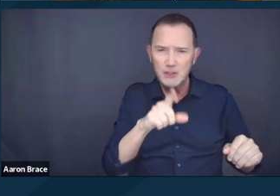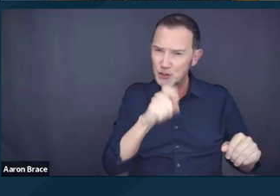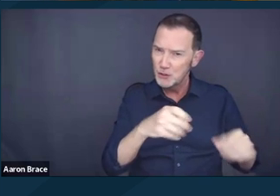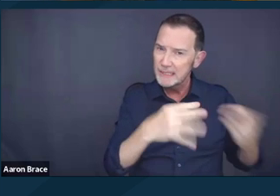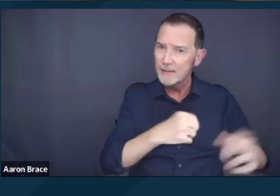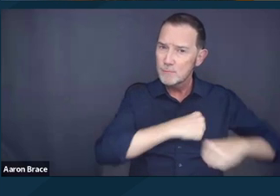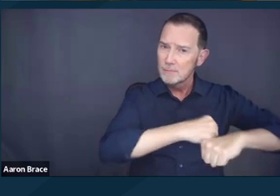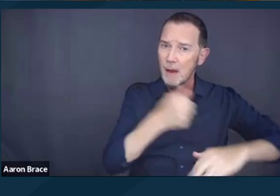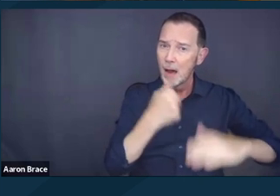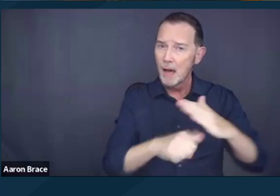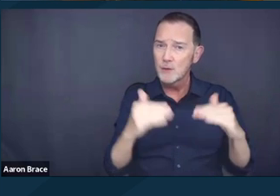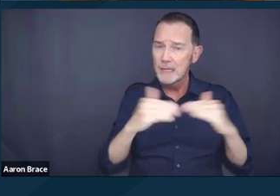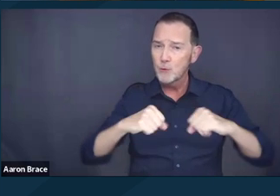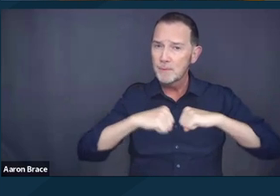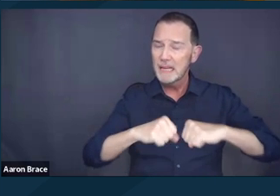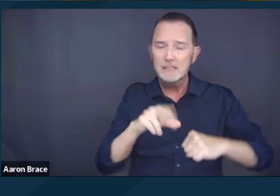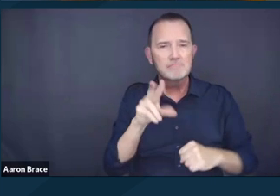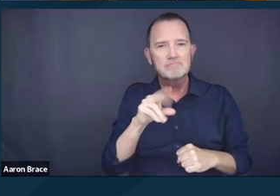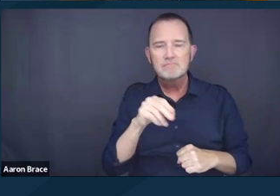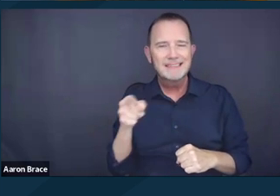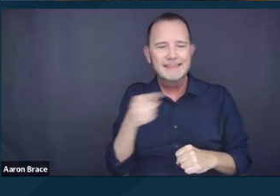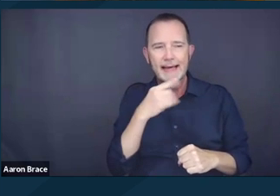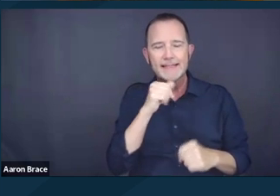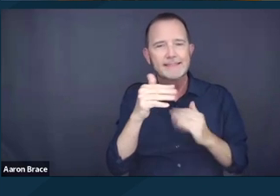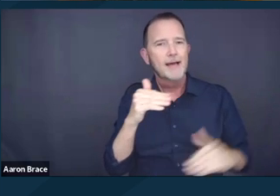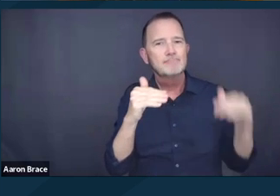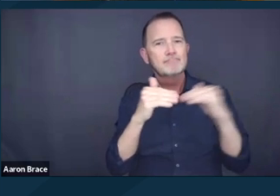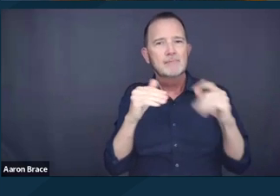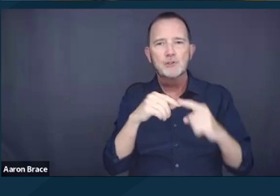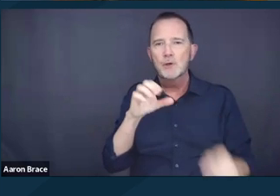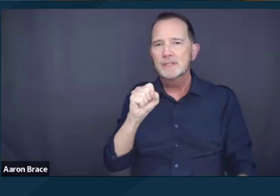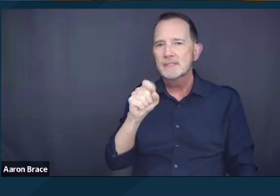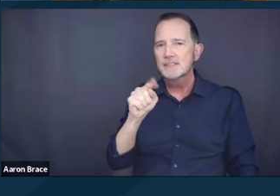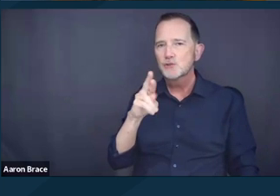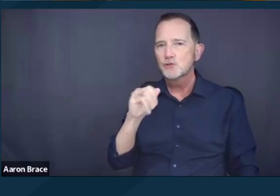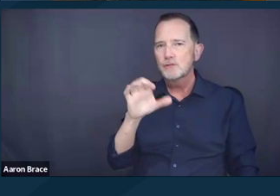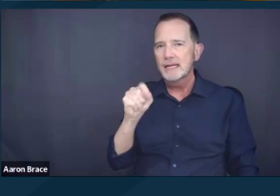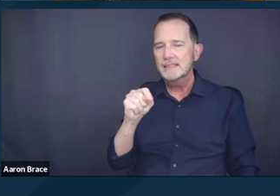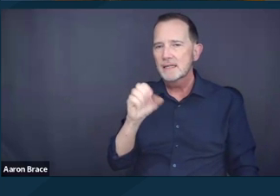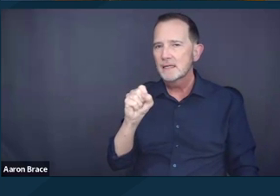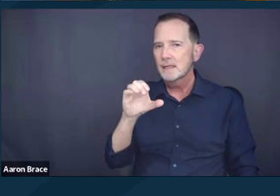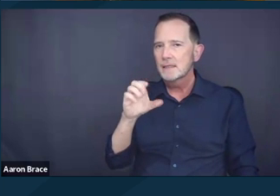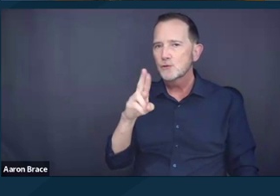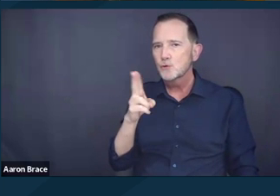or what they call strict scrutiny standard. So the strict scrutiny standard explicitly attributed